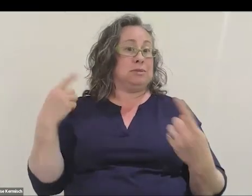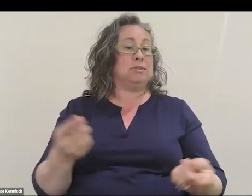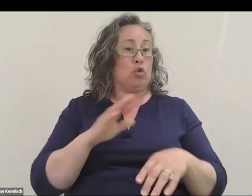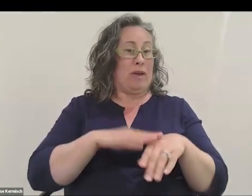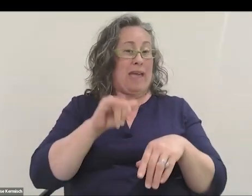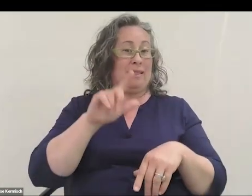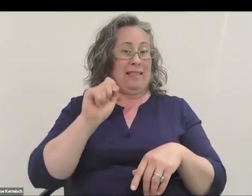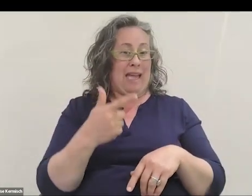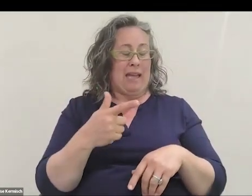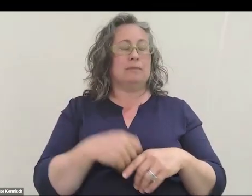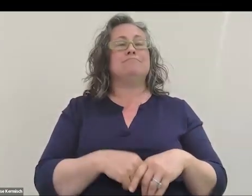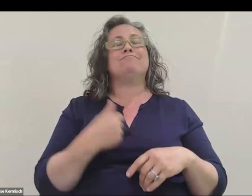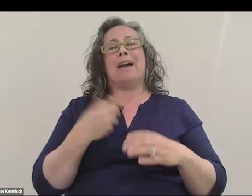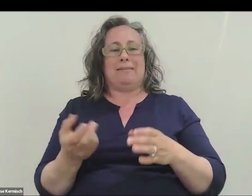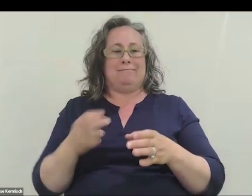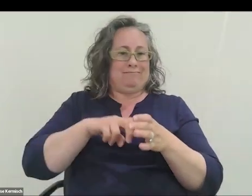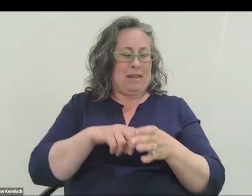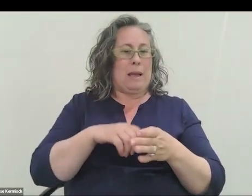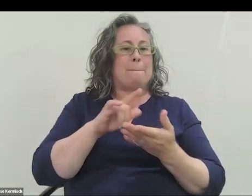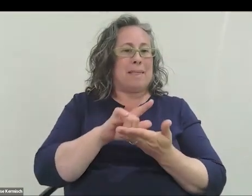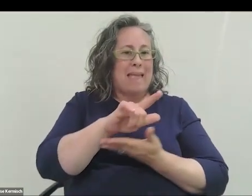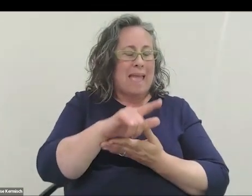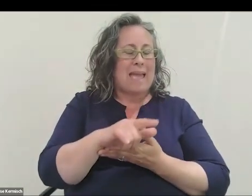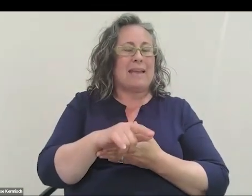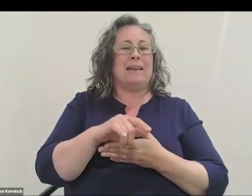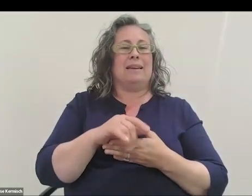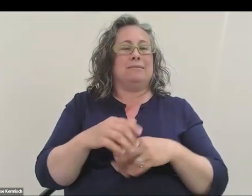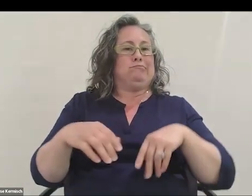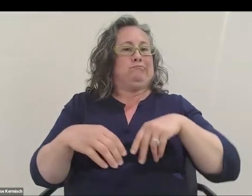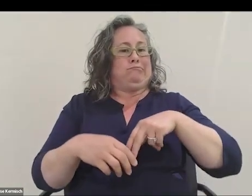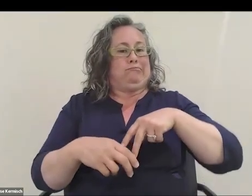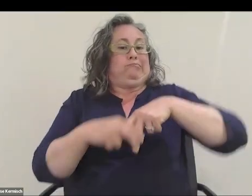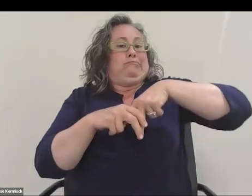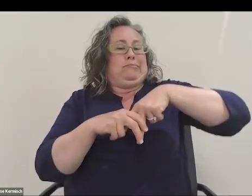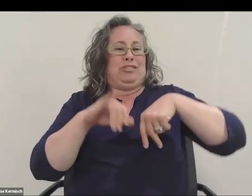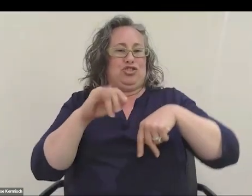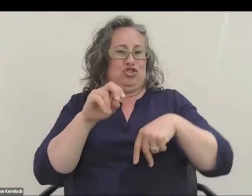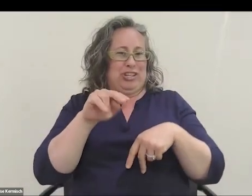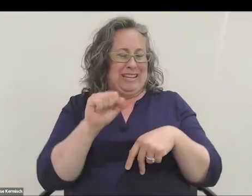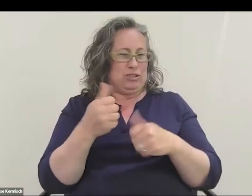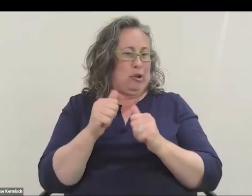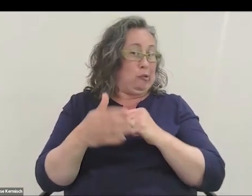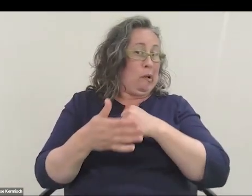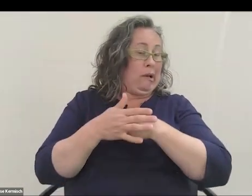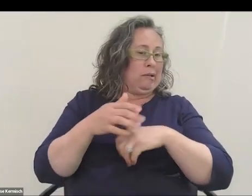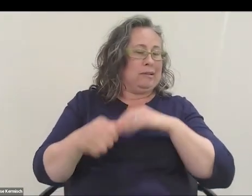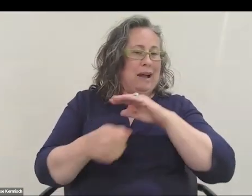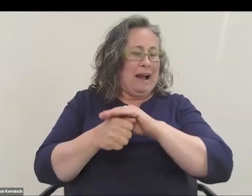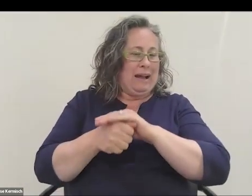I get on a plane and put on some jeans to try and hide it and come to this thing with one very skinny little